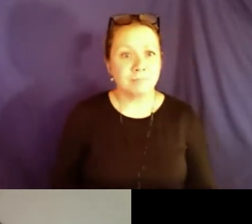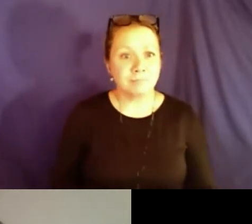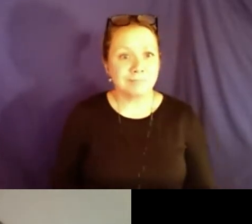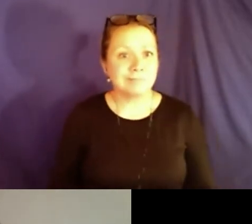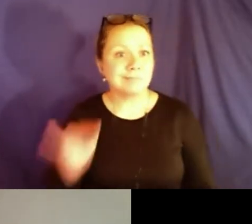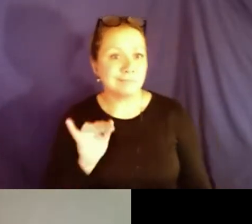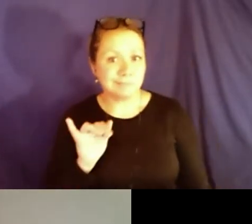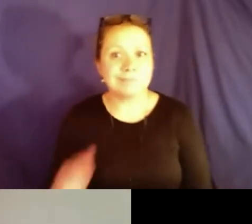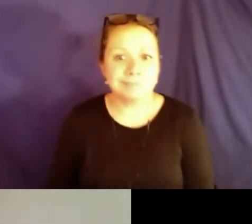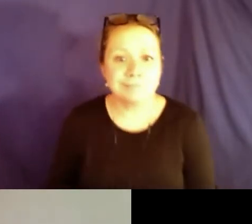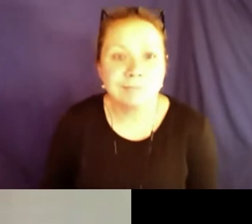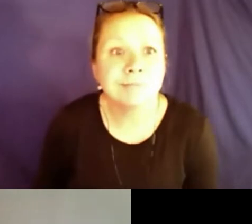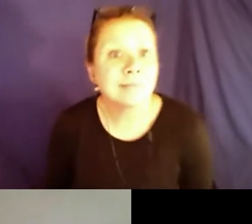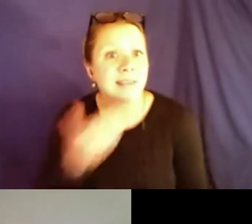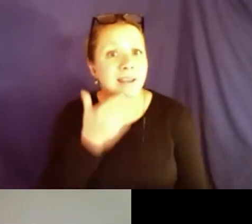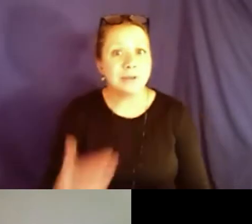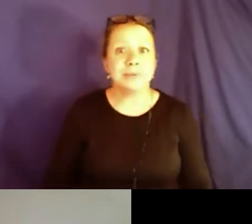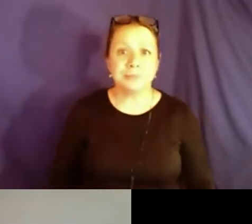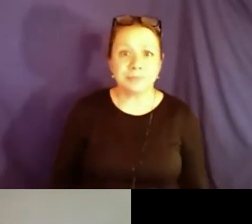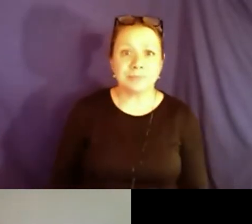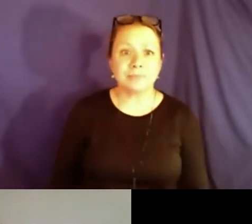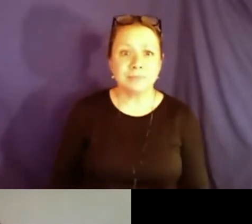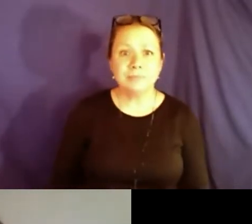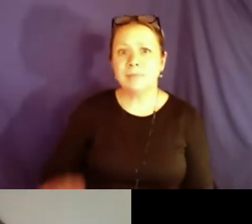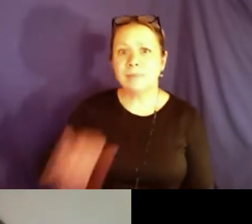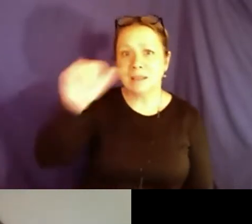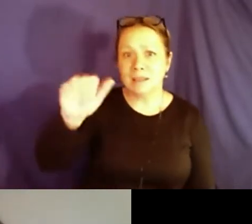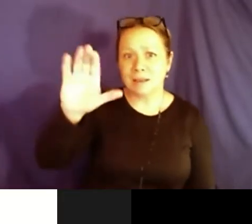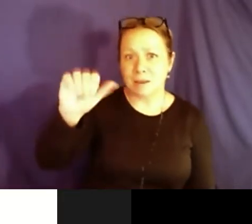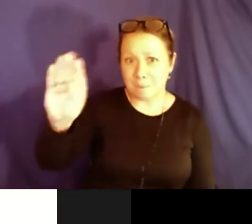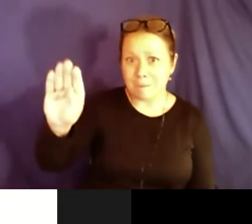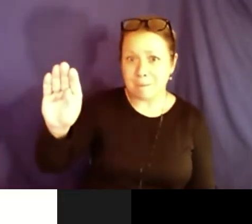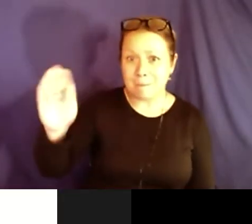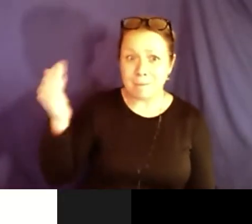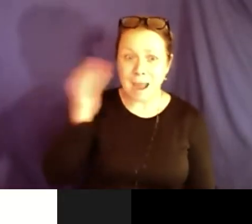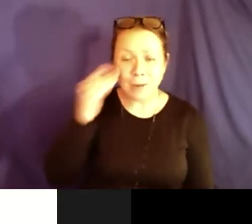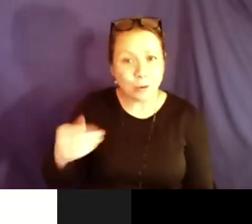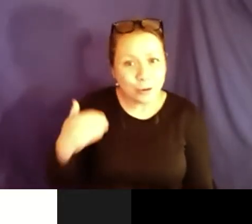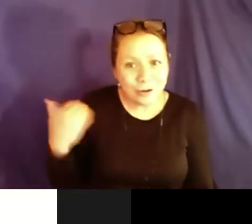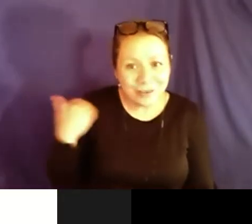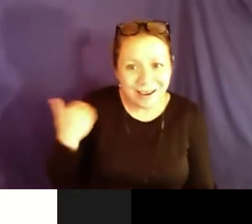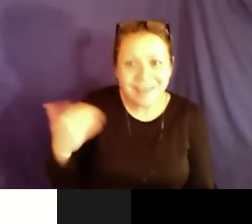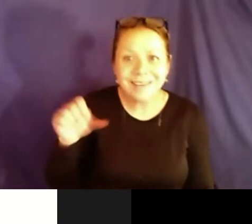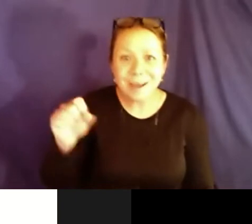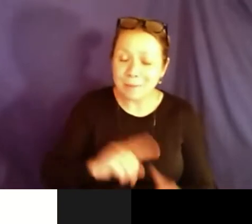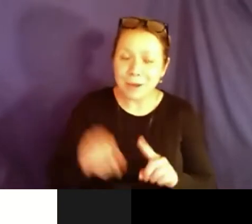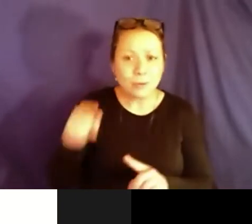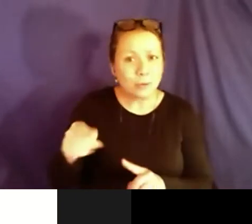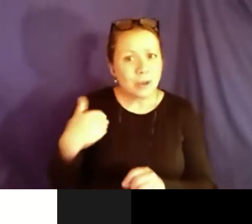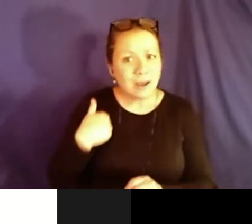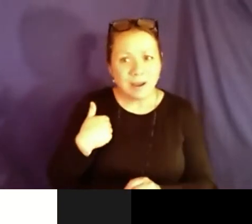accommodate somebody with your background.